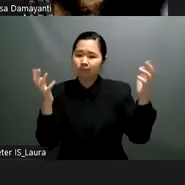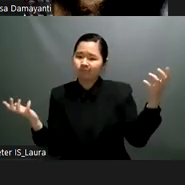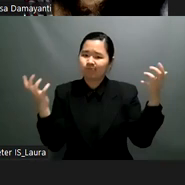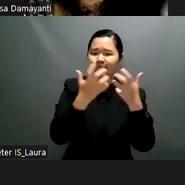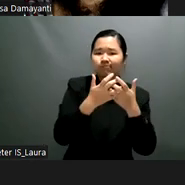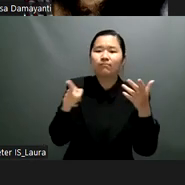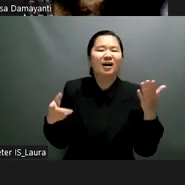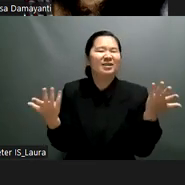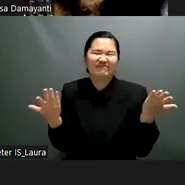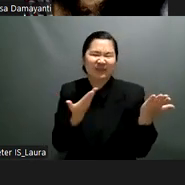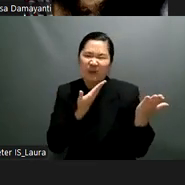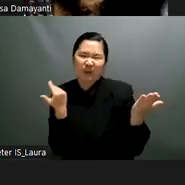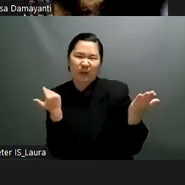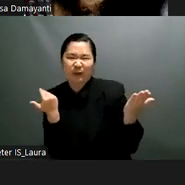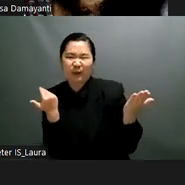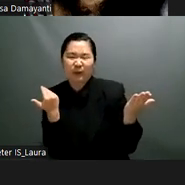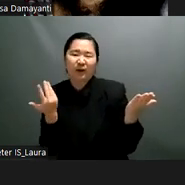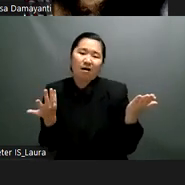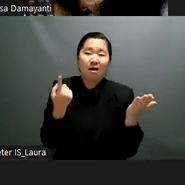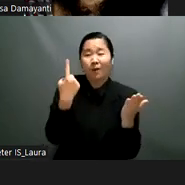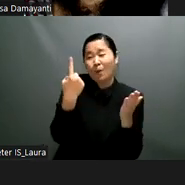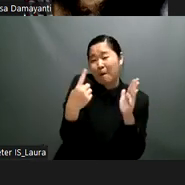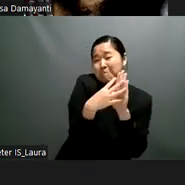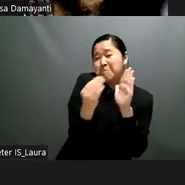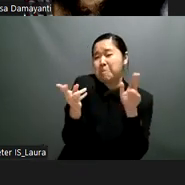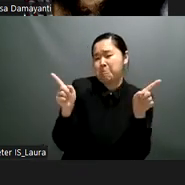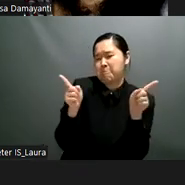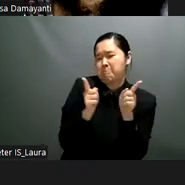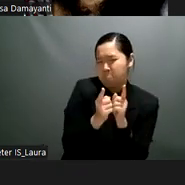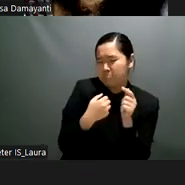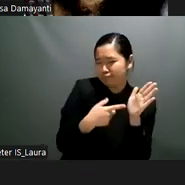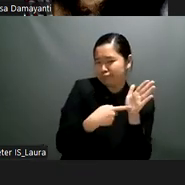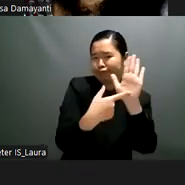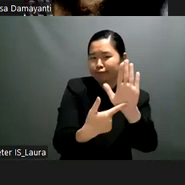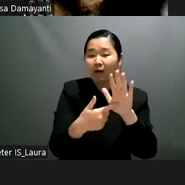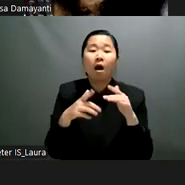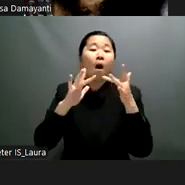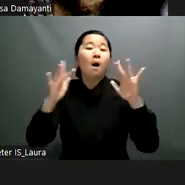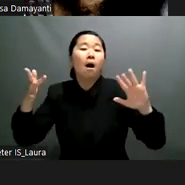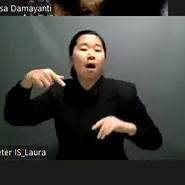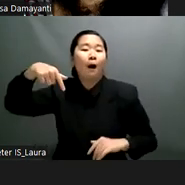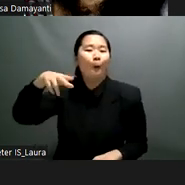to him at all times he will be excluded from these educational activities at the same time